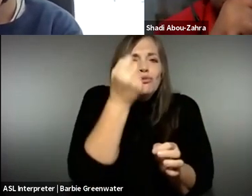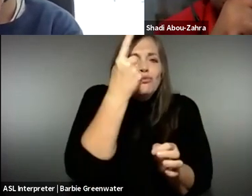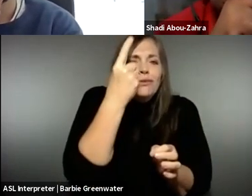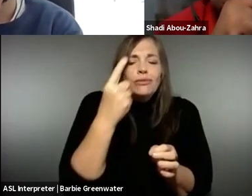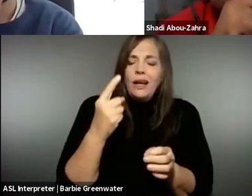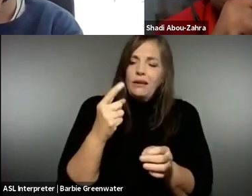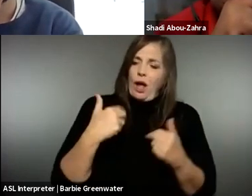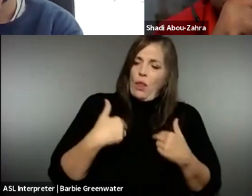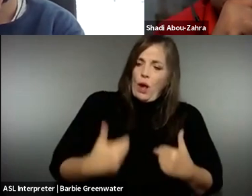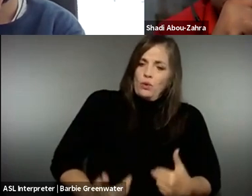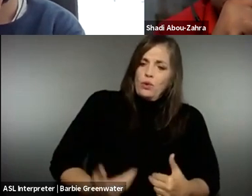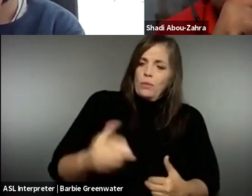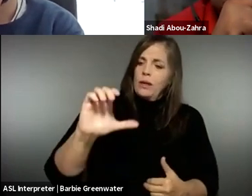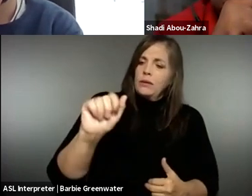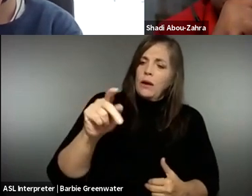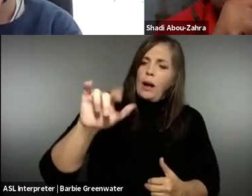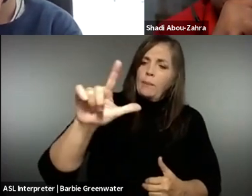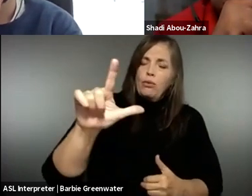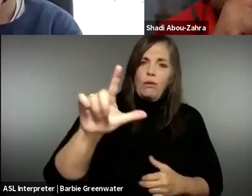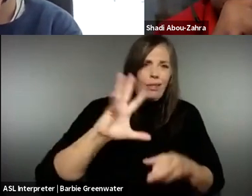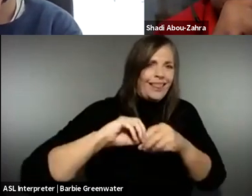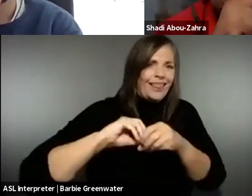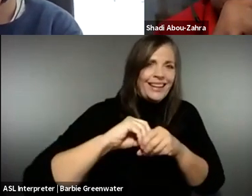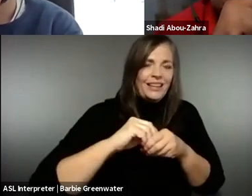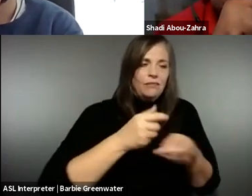to get the level of human capital involved in it